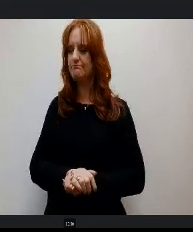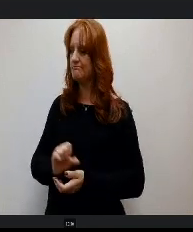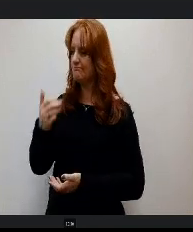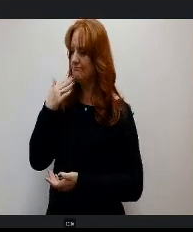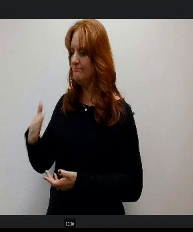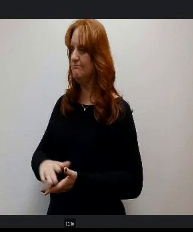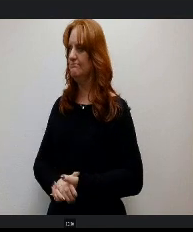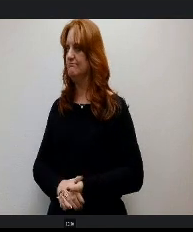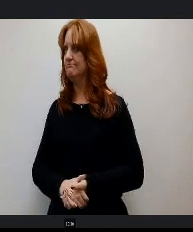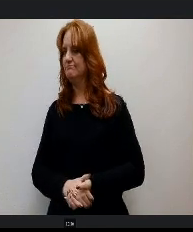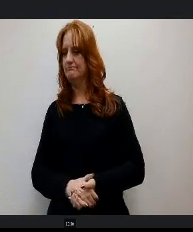Mr. Wilburn.